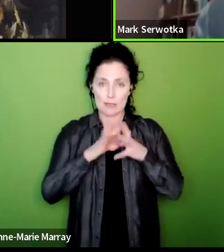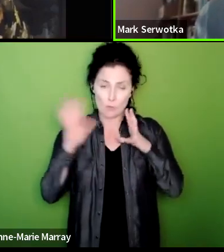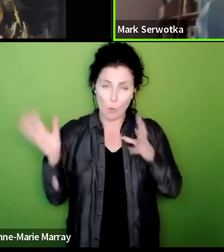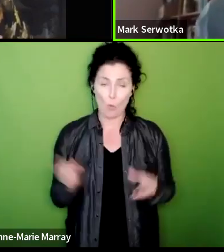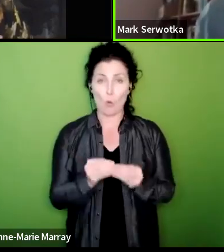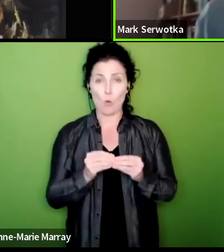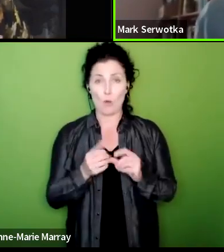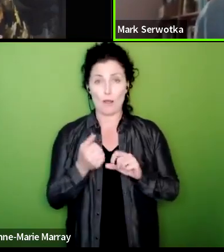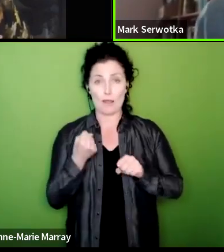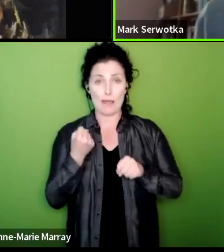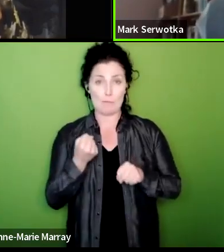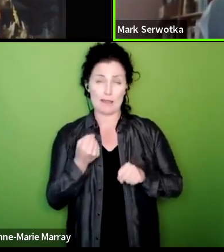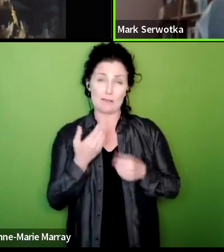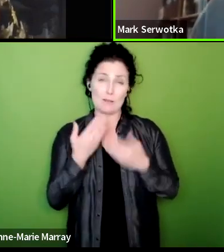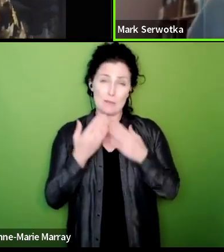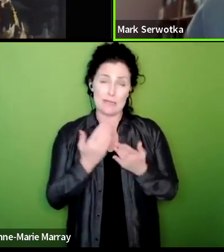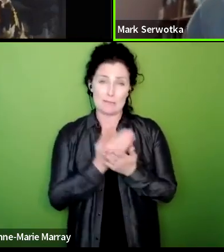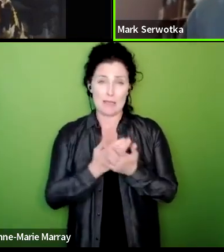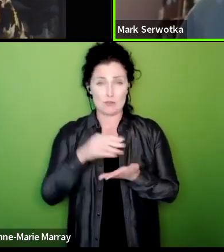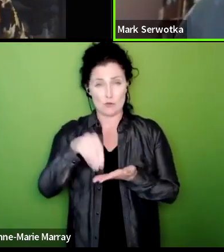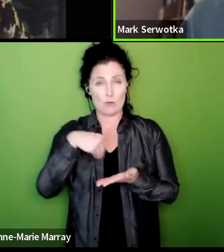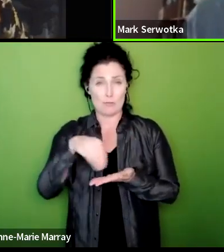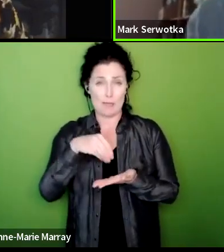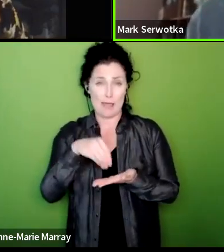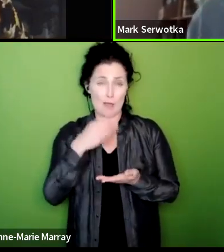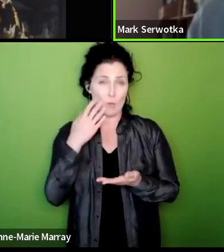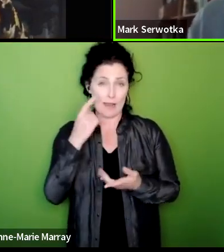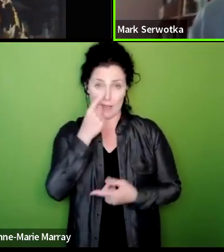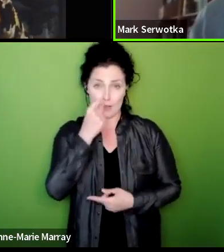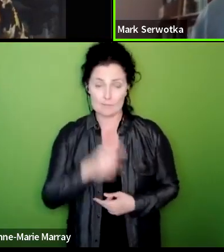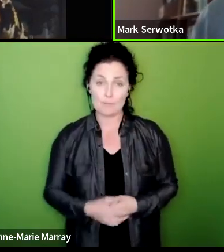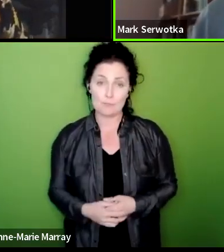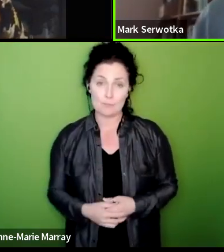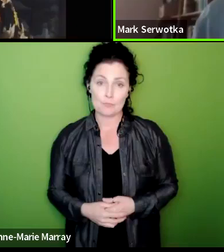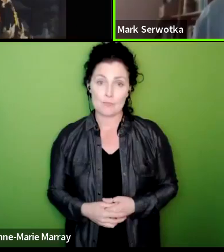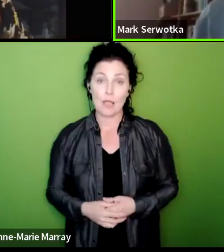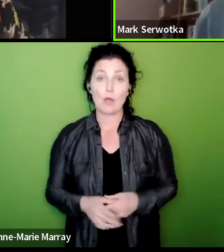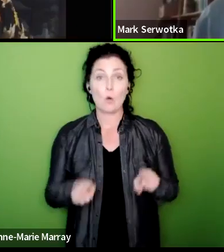make sure we do that together as well and let's make sure that we government realize we're in it